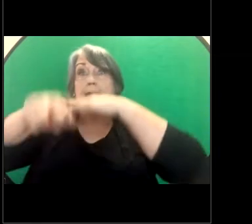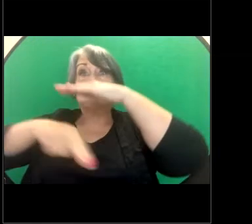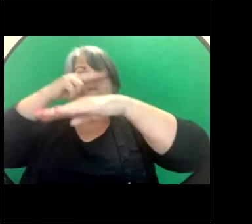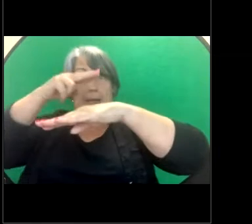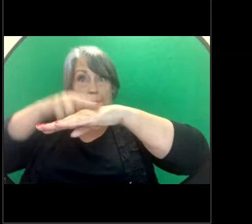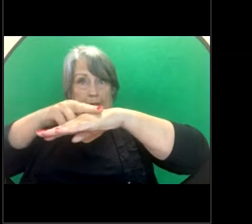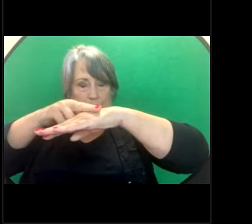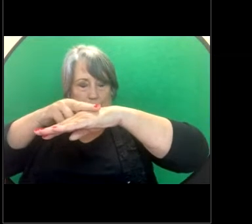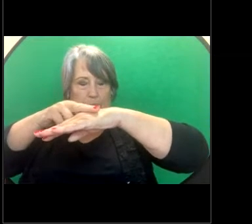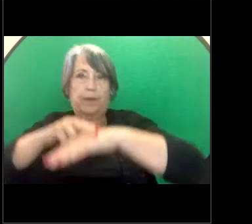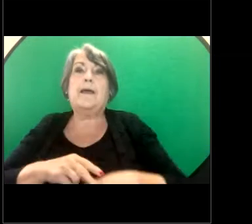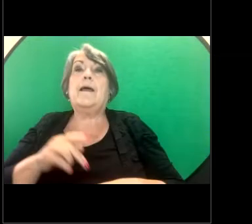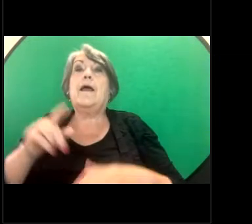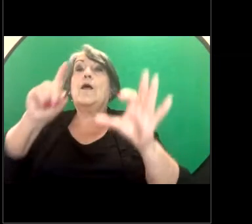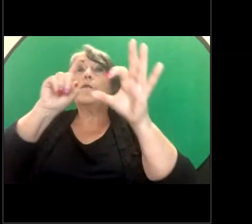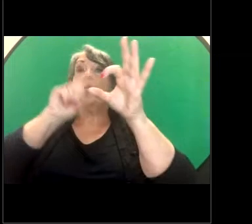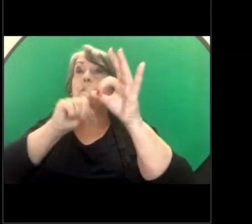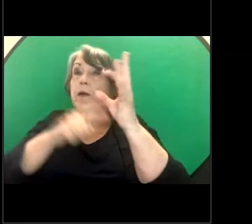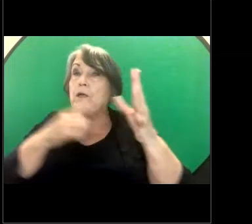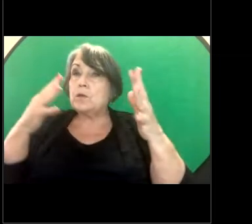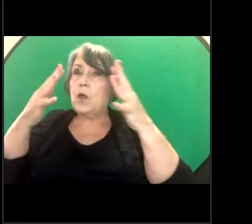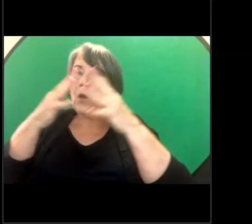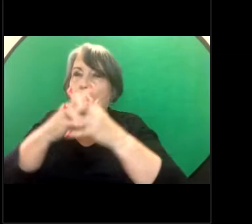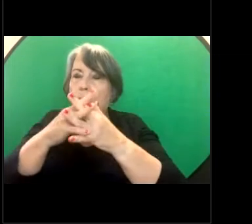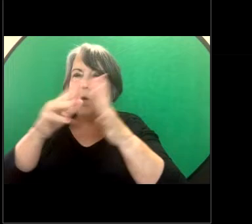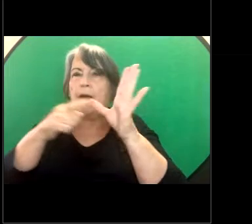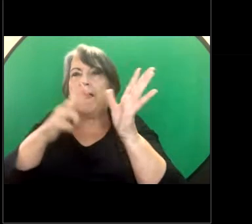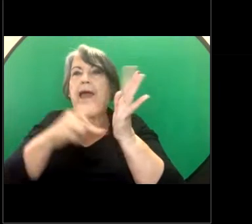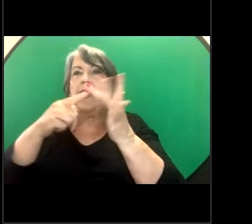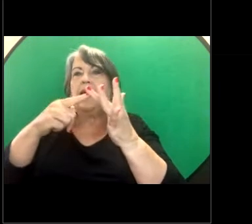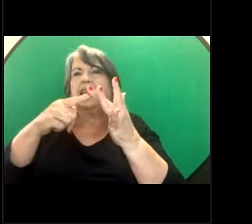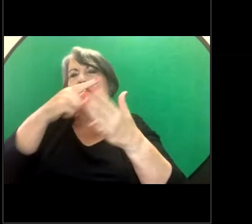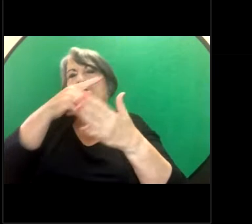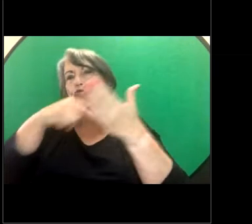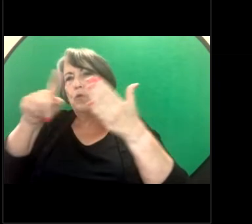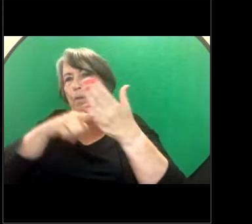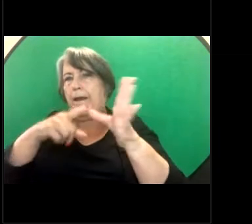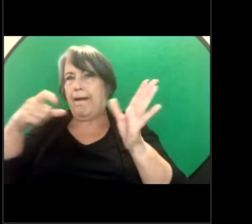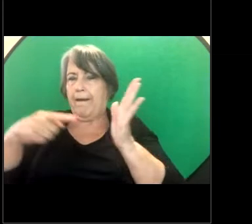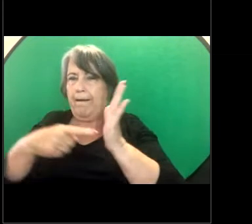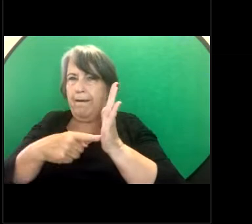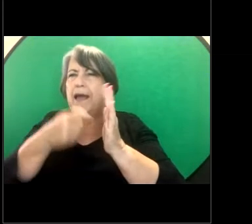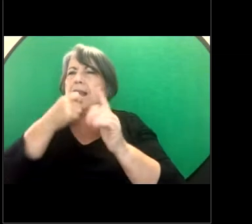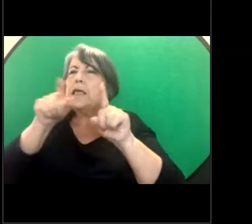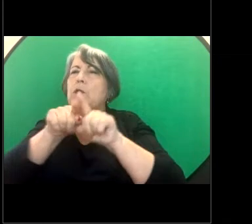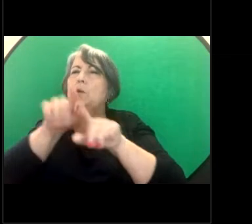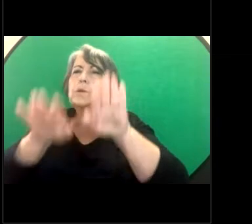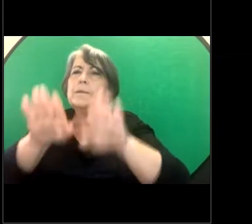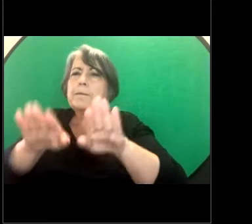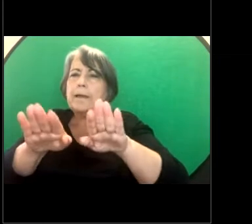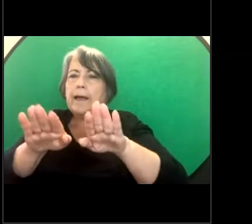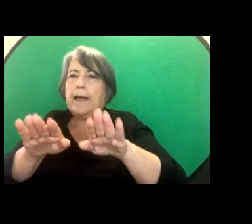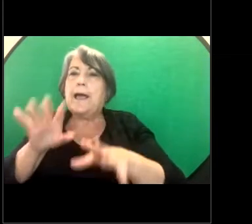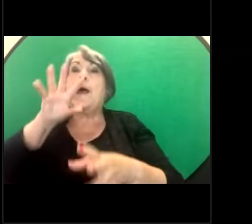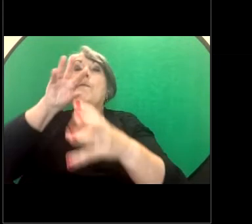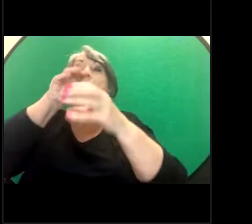which is the Anti-Discrimination Act, is broadly similar but also includes when a person makes a